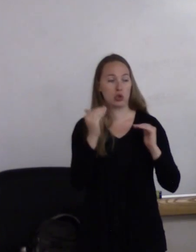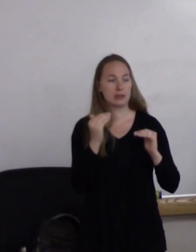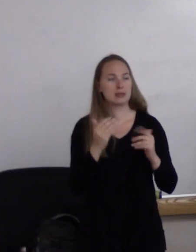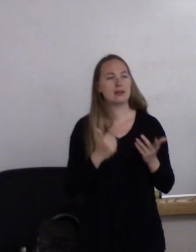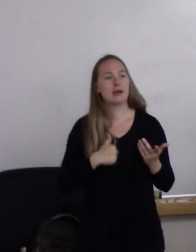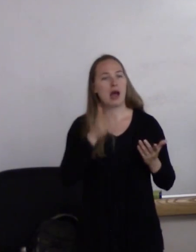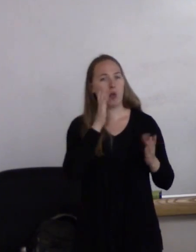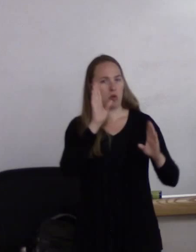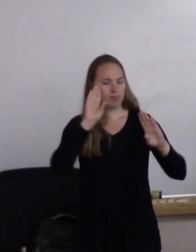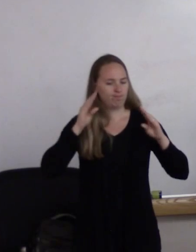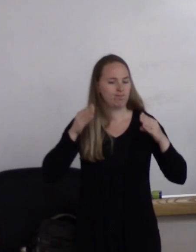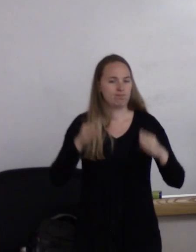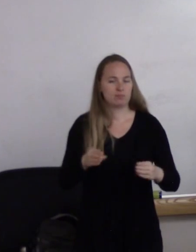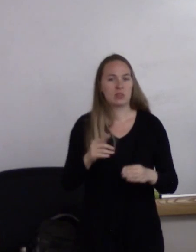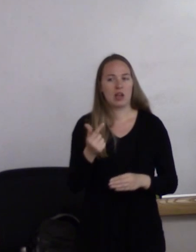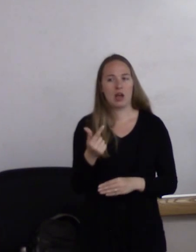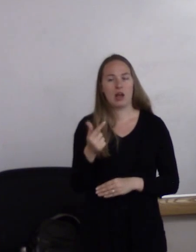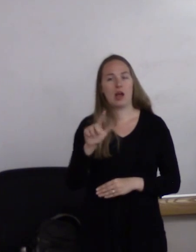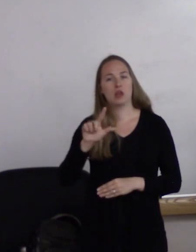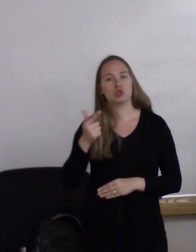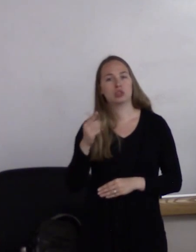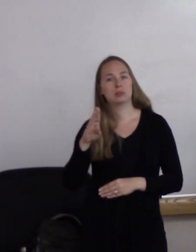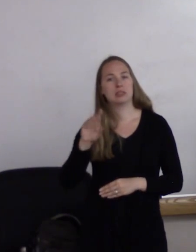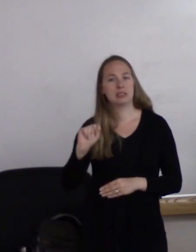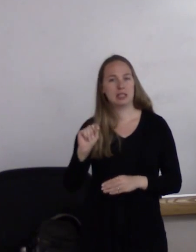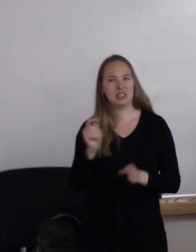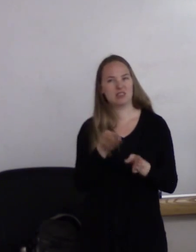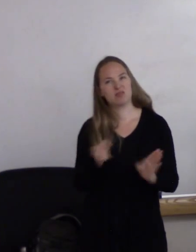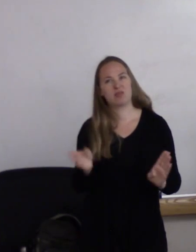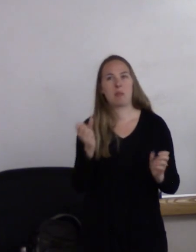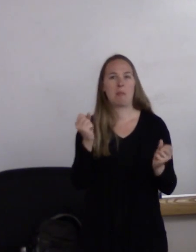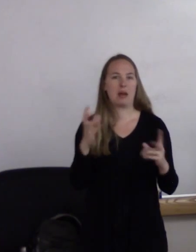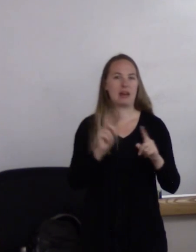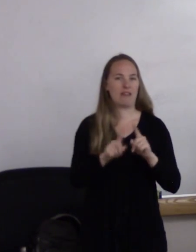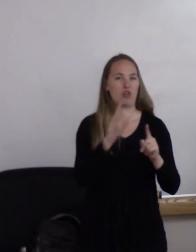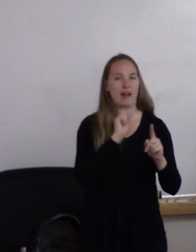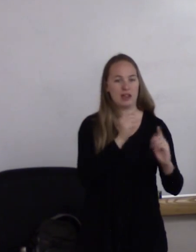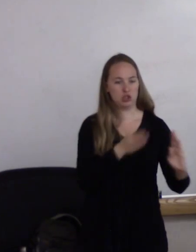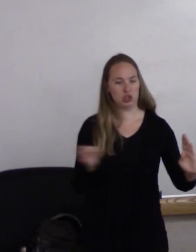primarily on LGBT across the aging spectrum during this training,